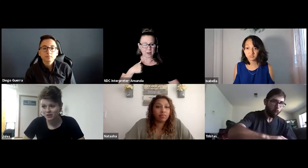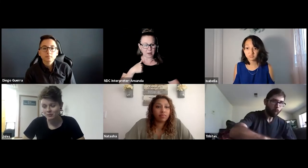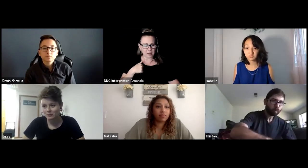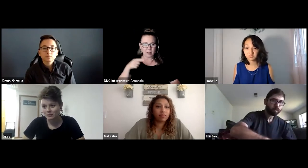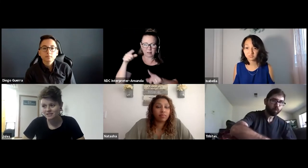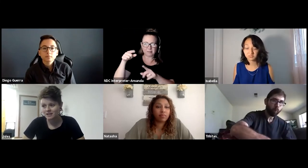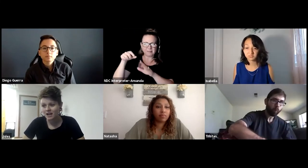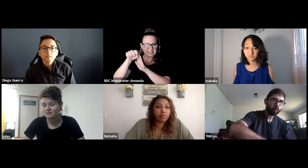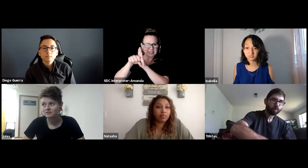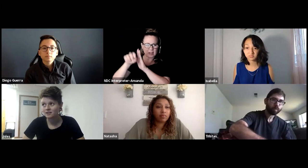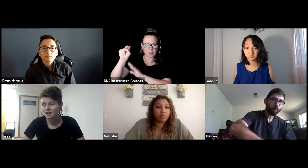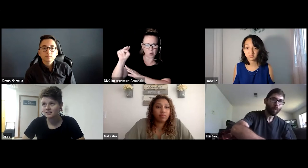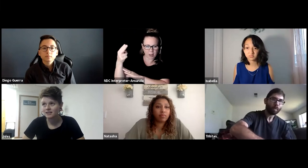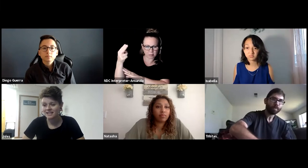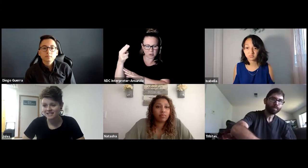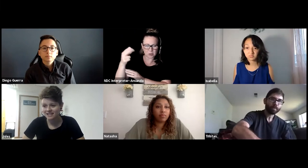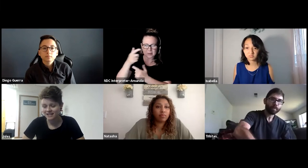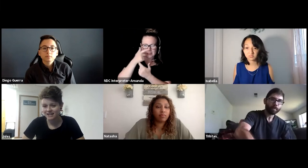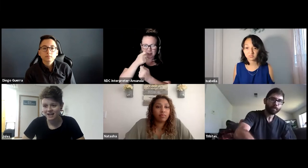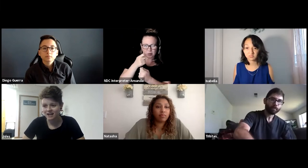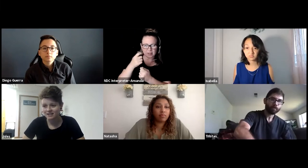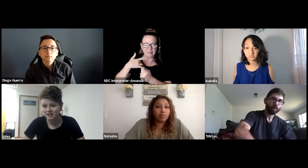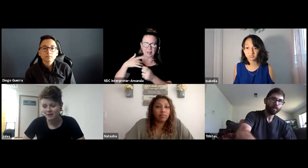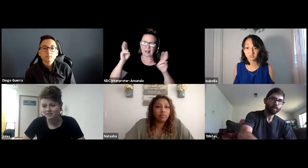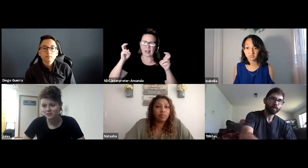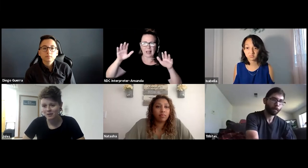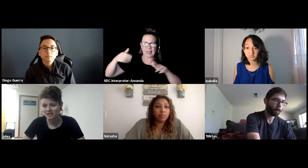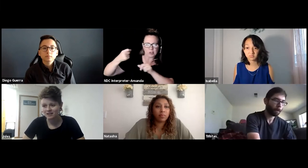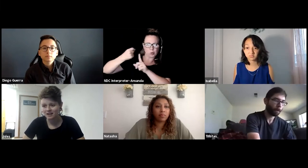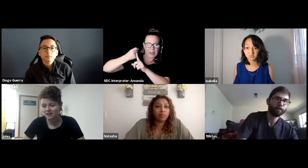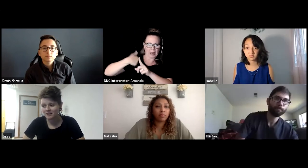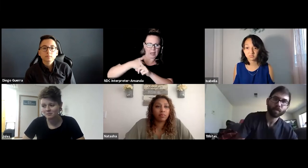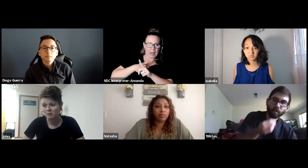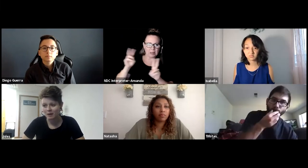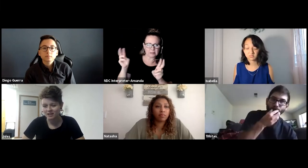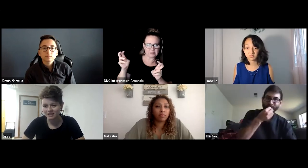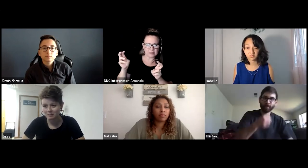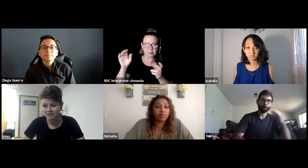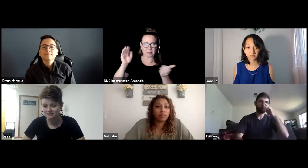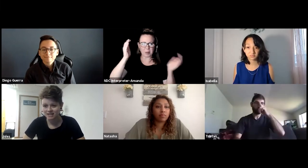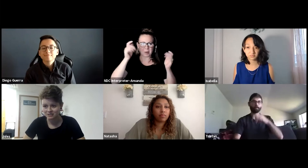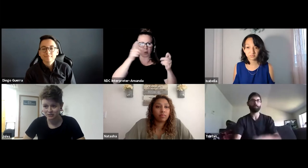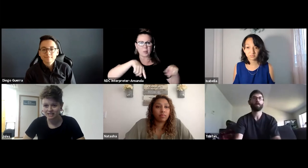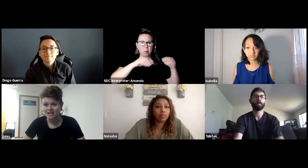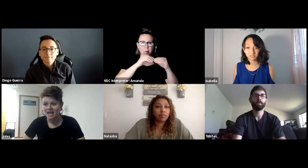it was kind of late hitting us compared to maybe more populated parts of the country.